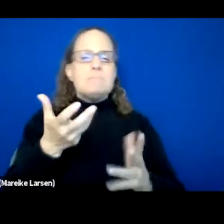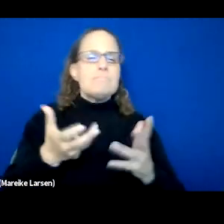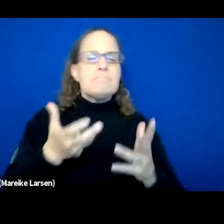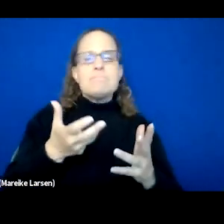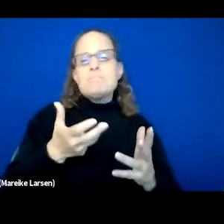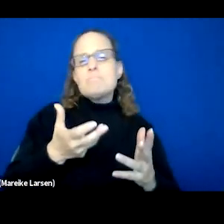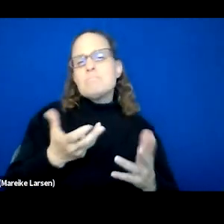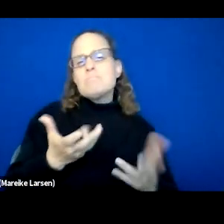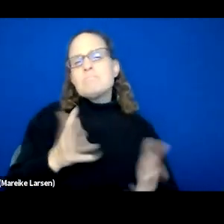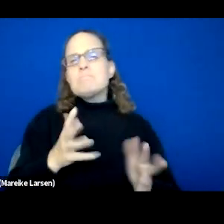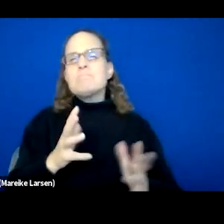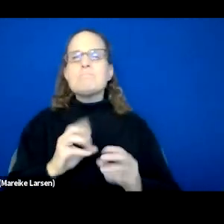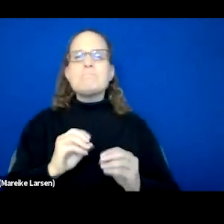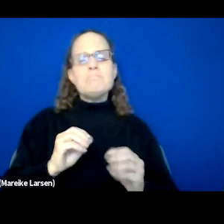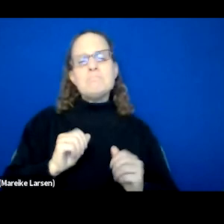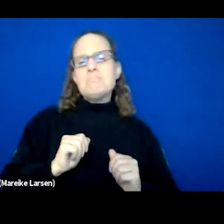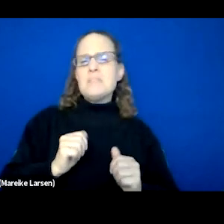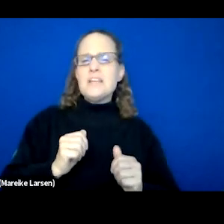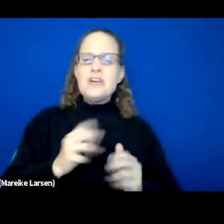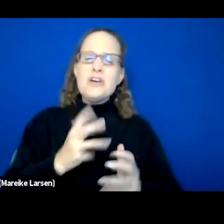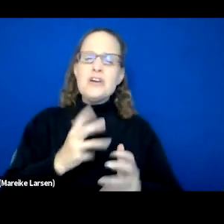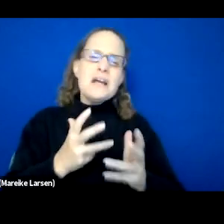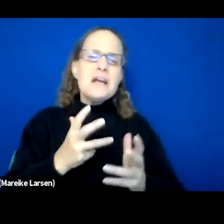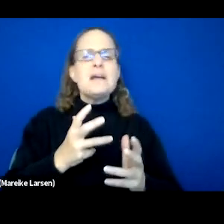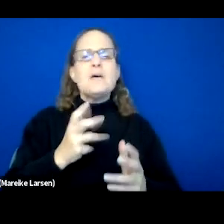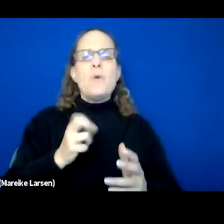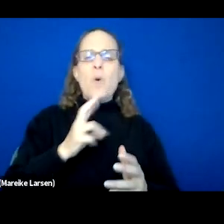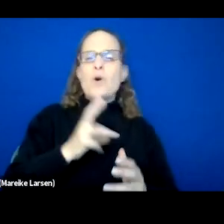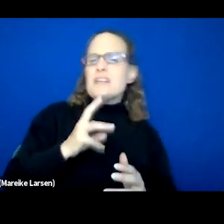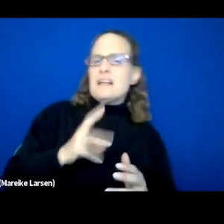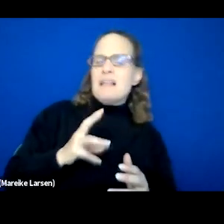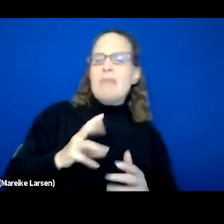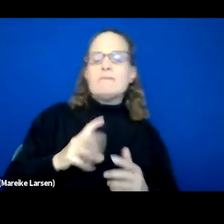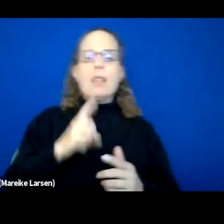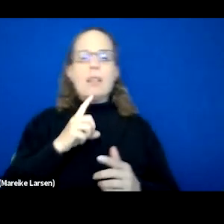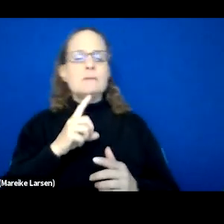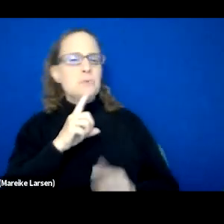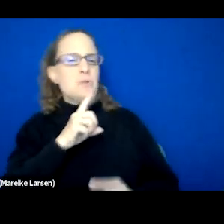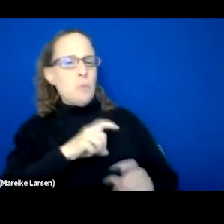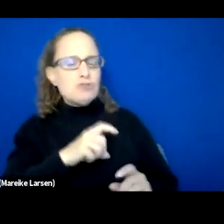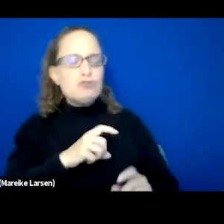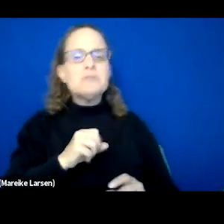just kind of, you know, neglectful towards the questions that we may have sometimes, or they get a little bit,